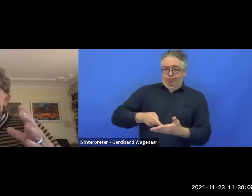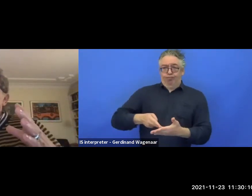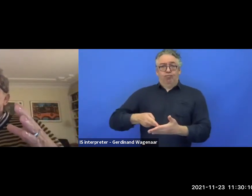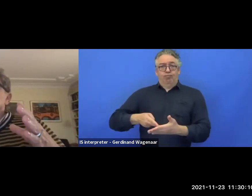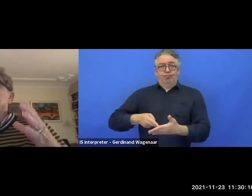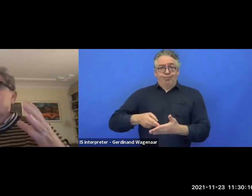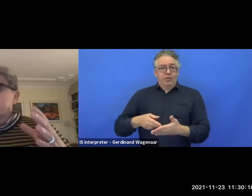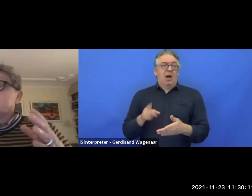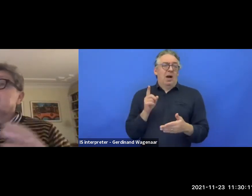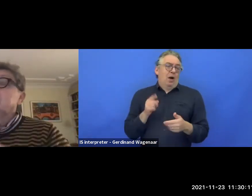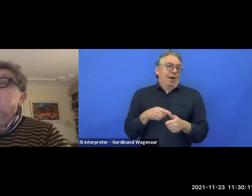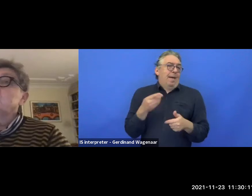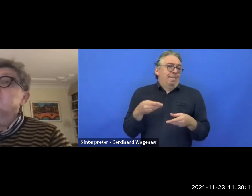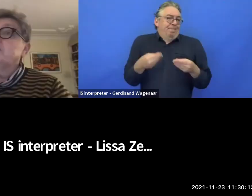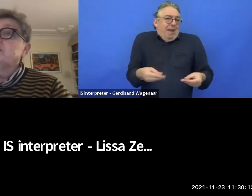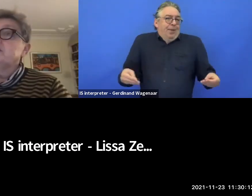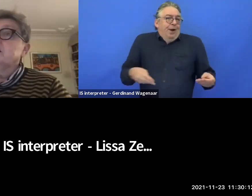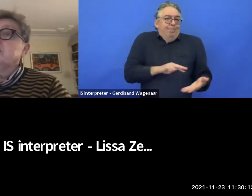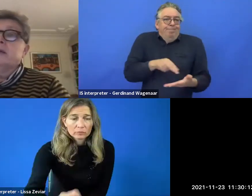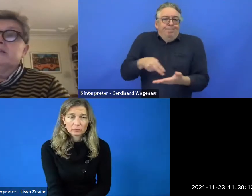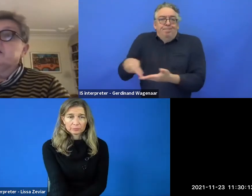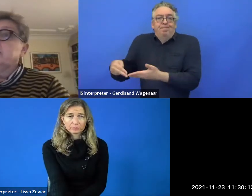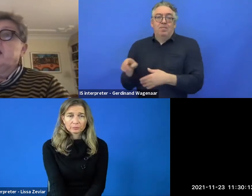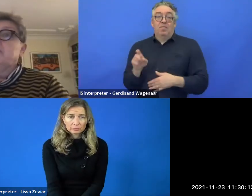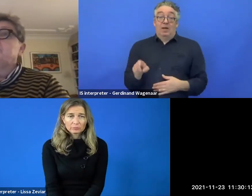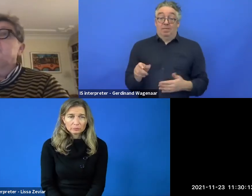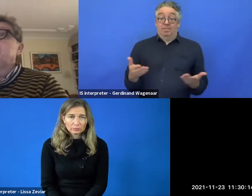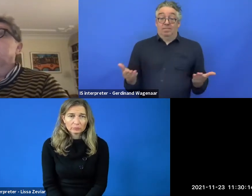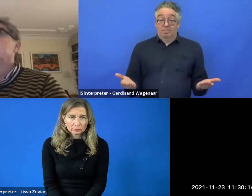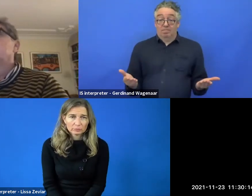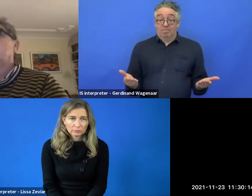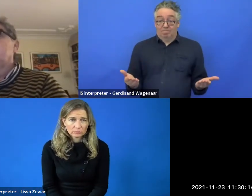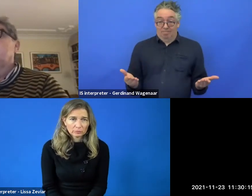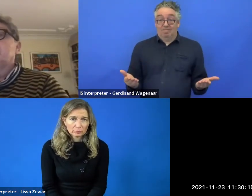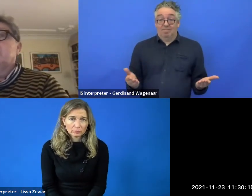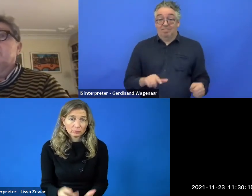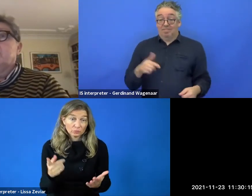And for this also, it is a great help if DPOs come in and help with that.